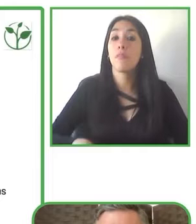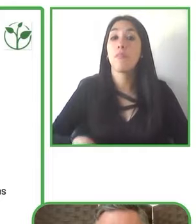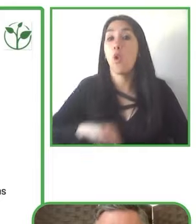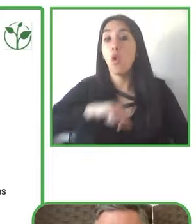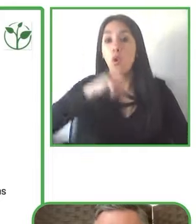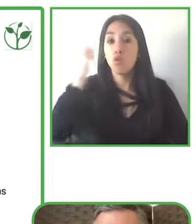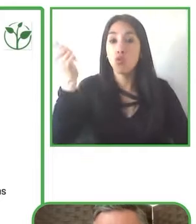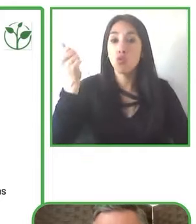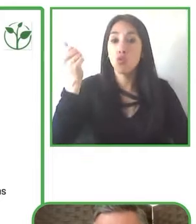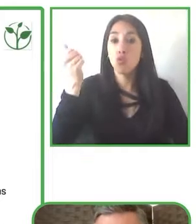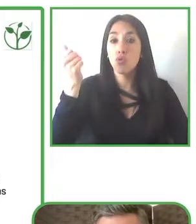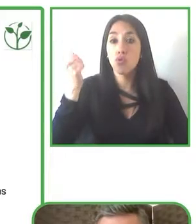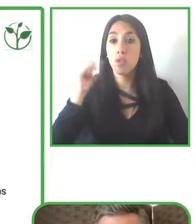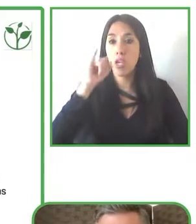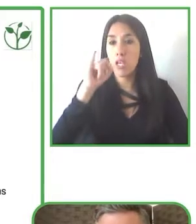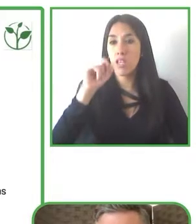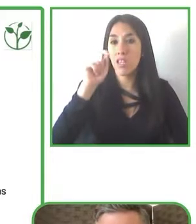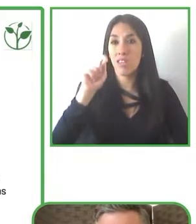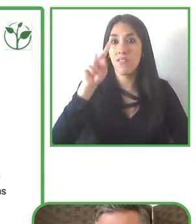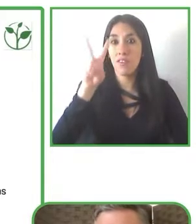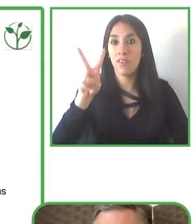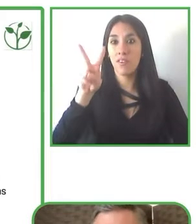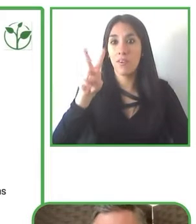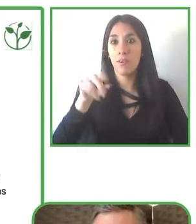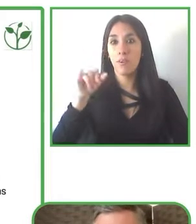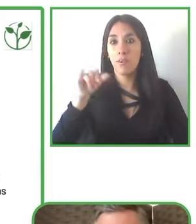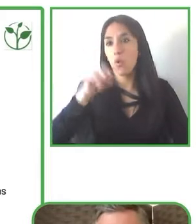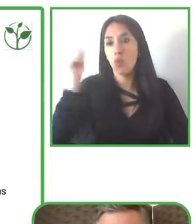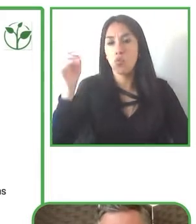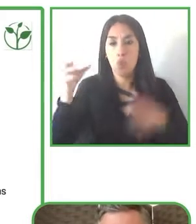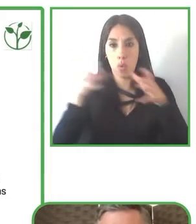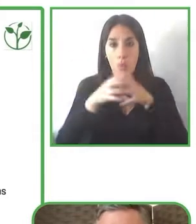So they are among a couple of different broadcasters in the